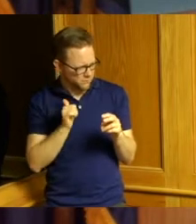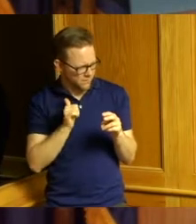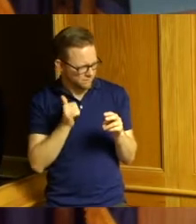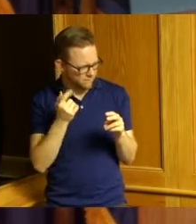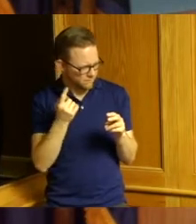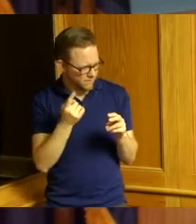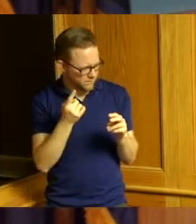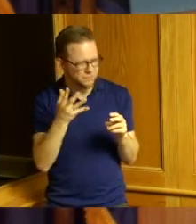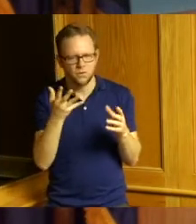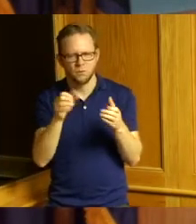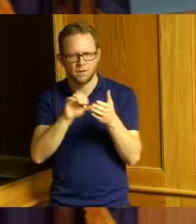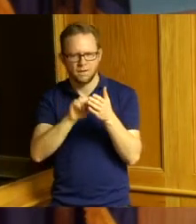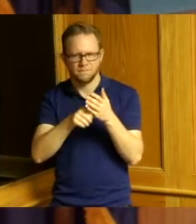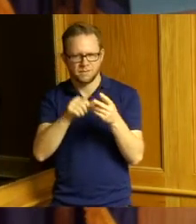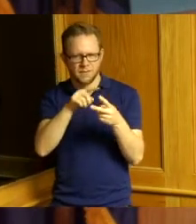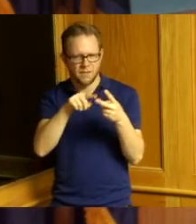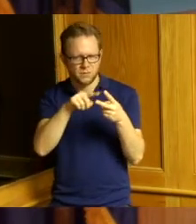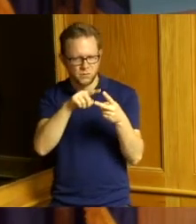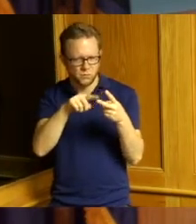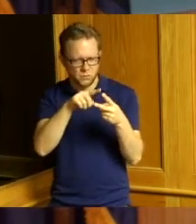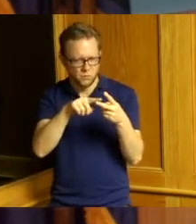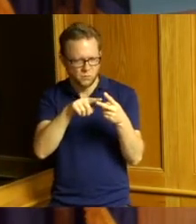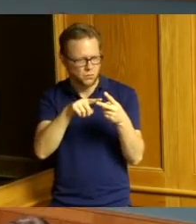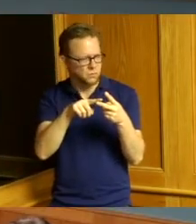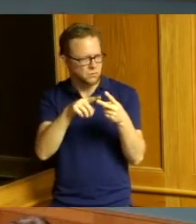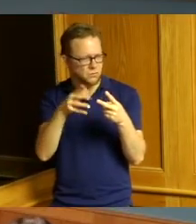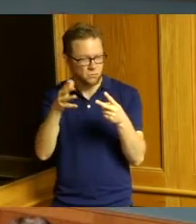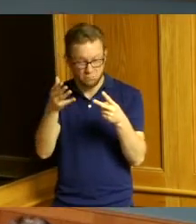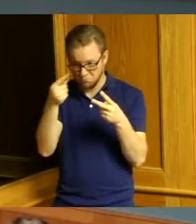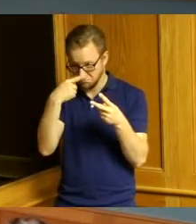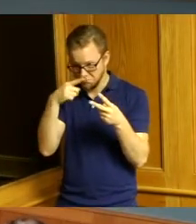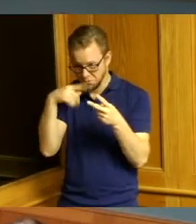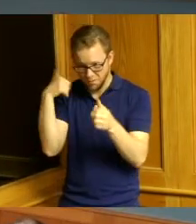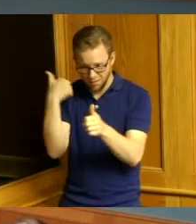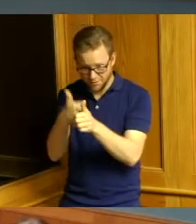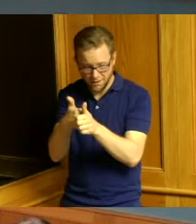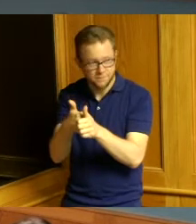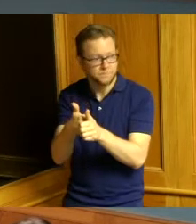two or bring us up to date on them Madam President Vice President yes there was a